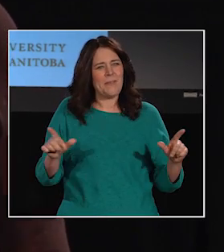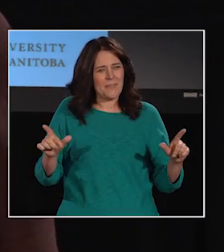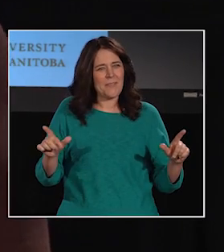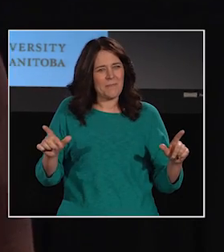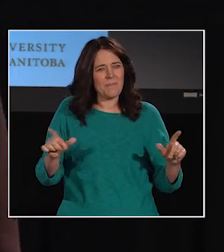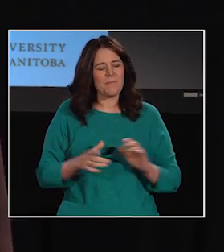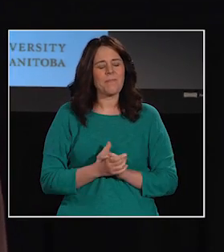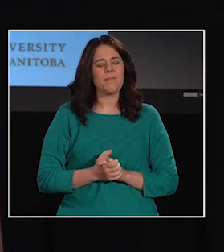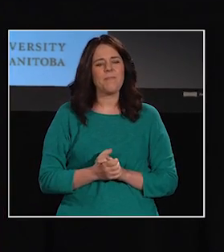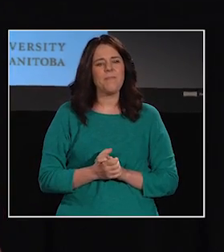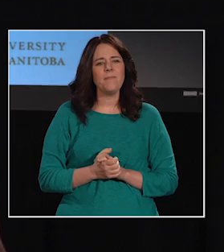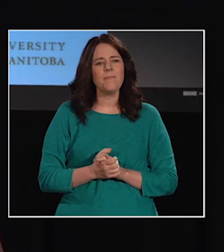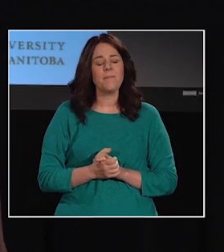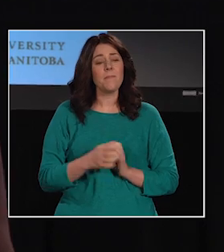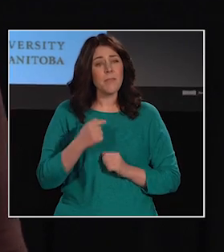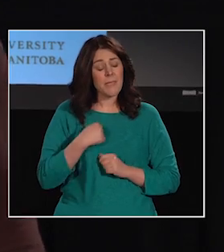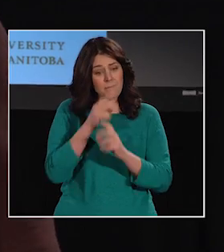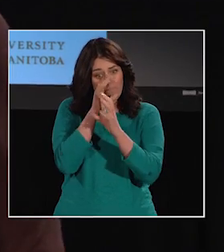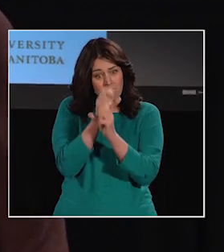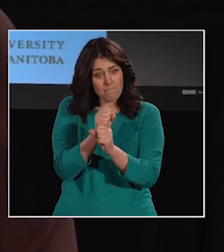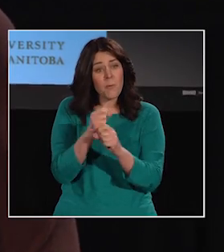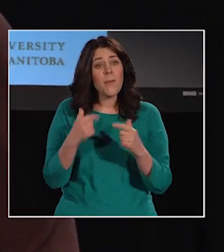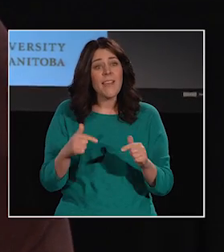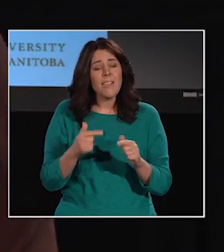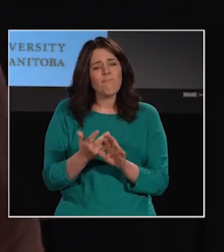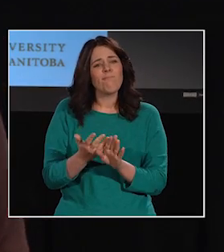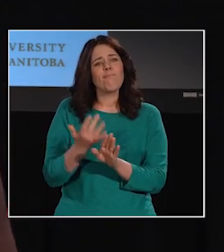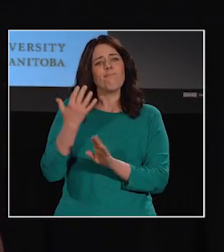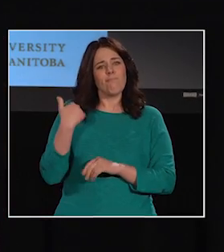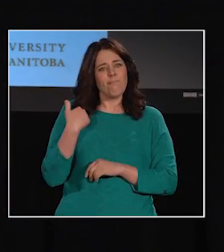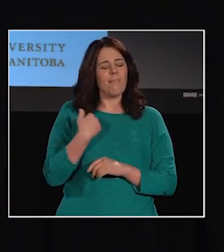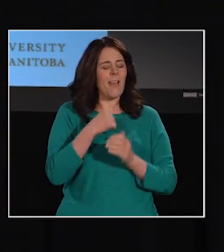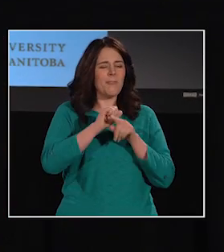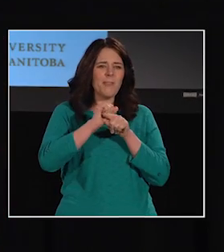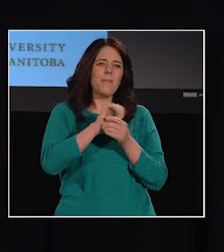I first became interested in this area when I was training to become a speech-language therapist.